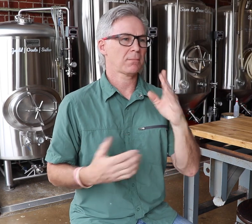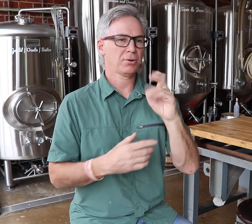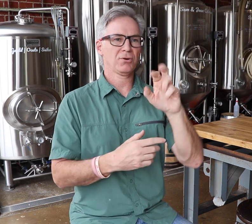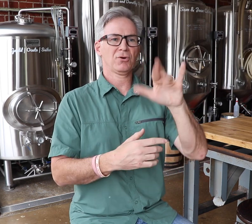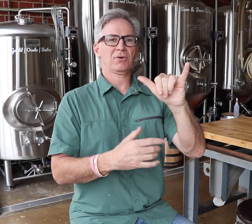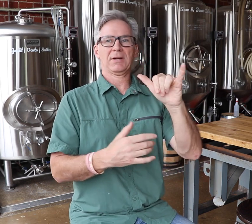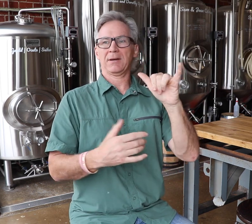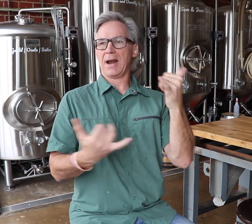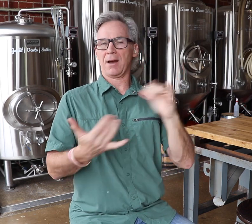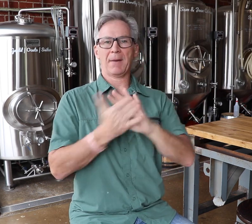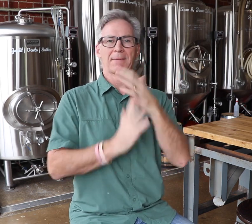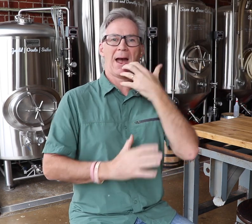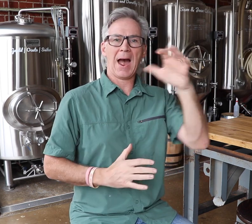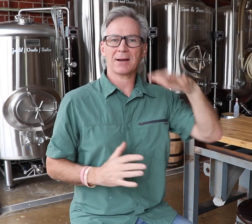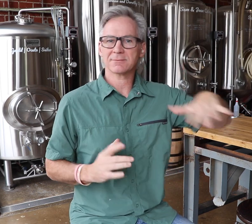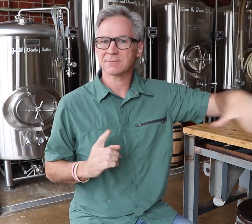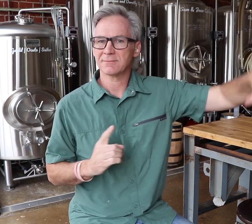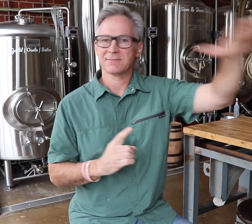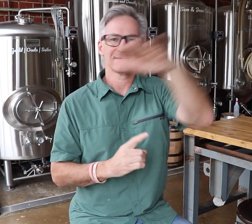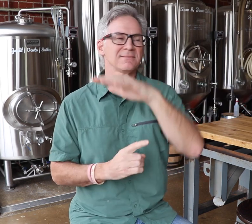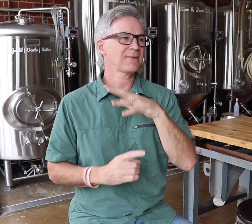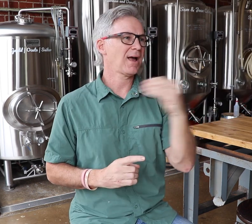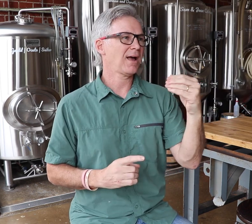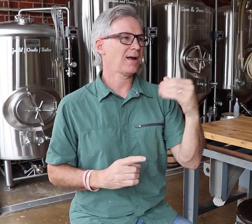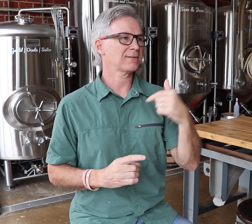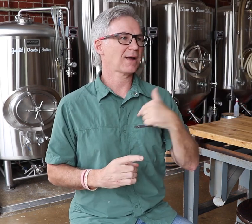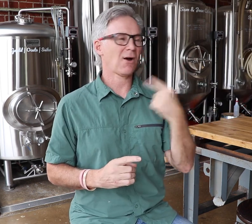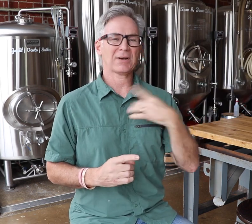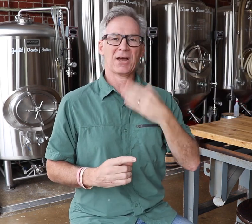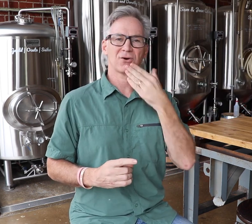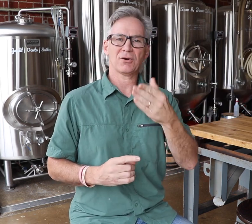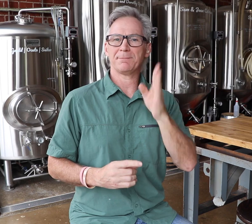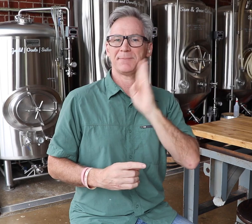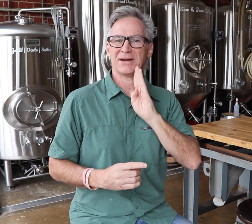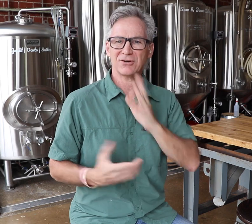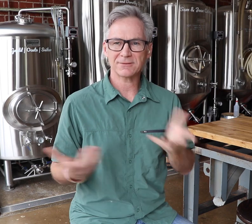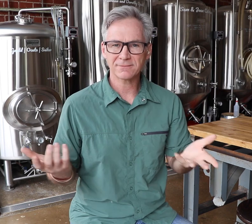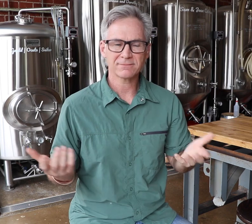Right now, brewing beer is hot out there and hey, I’ve always liked a good beer!